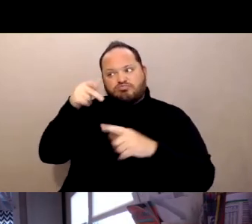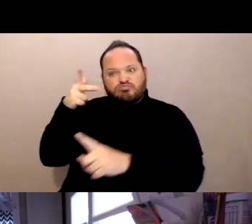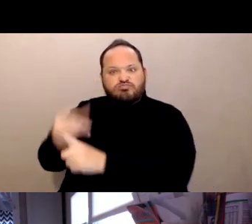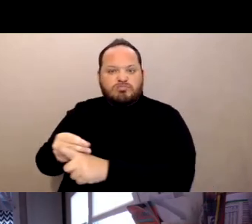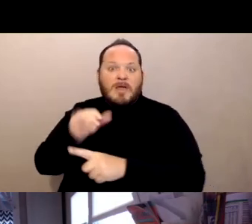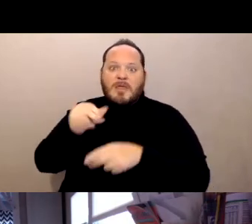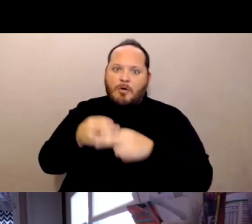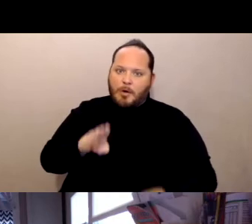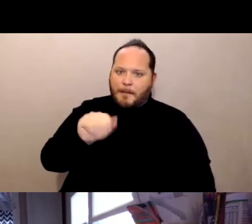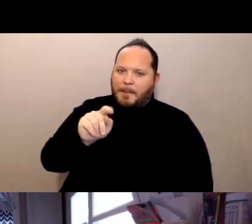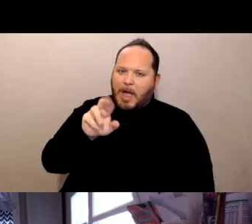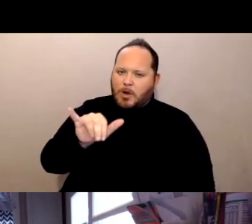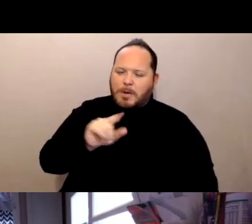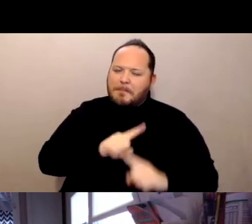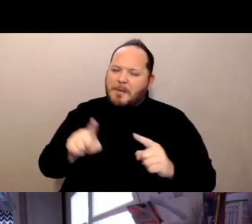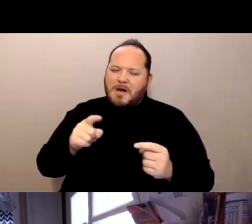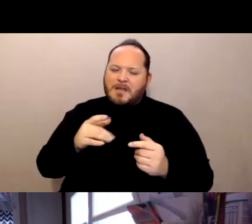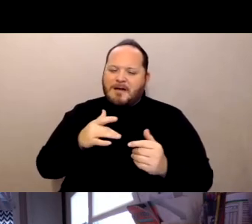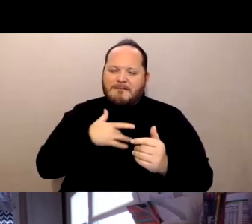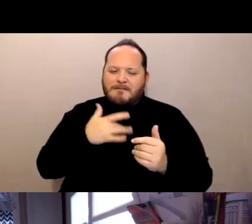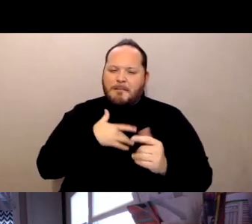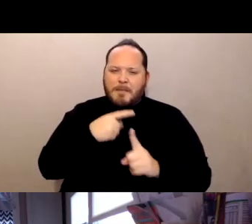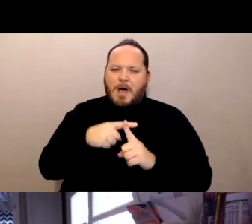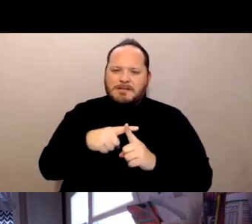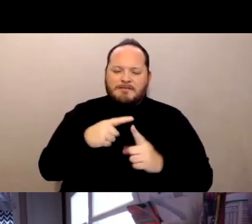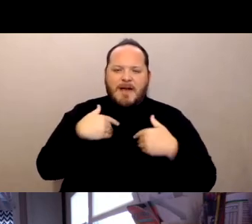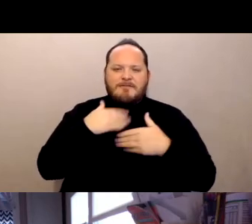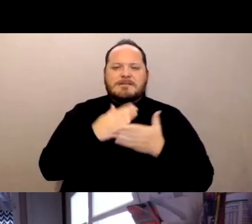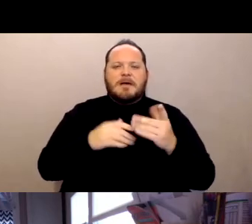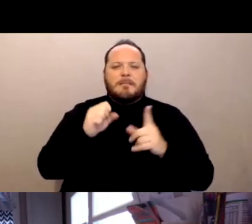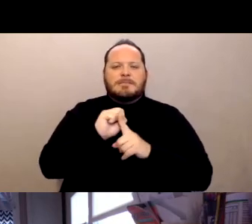was cases of negligence where residents were given vaccine